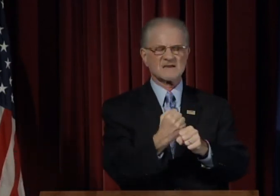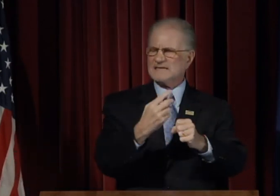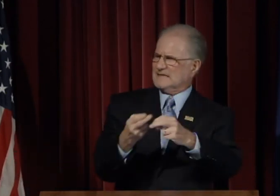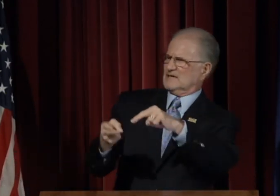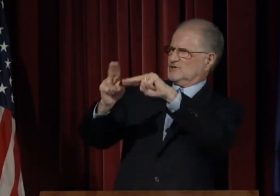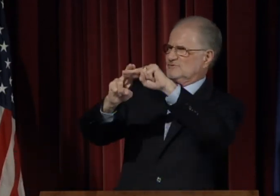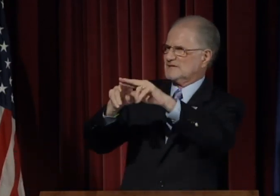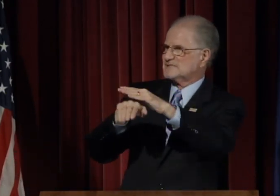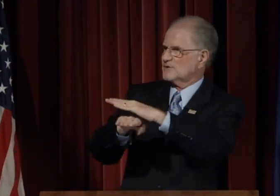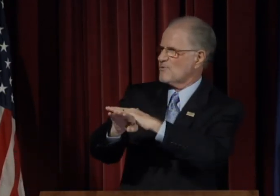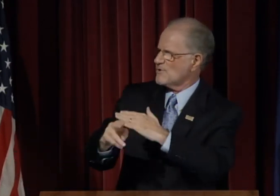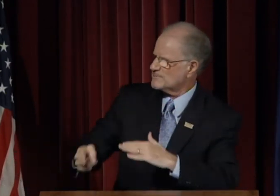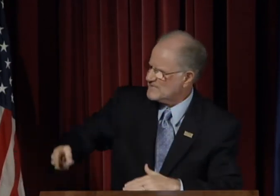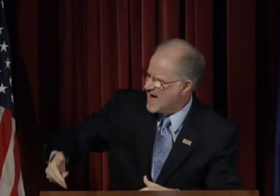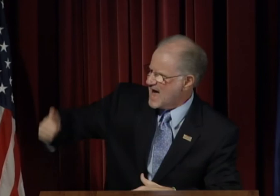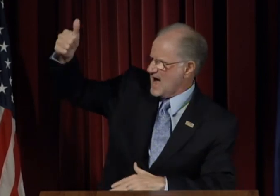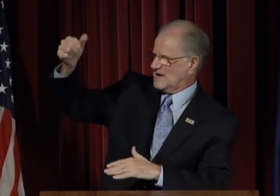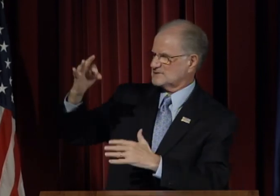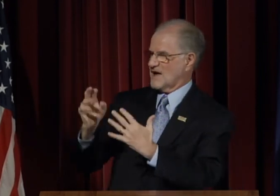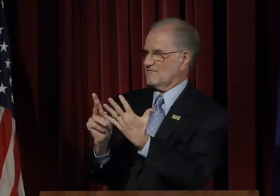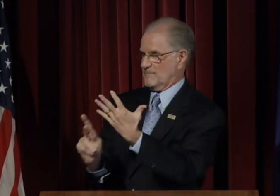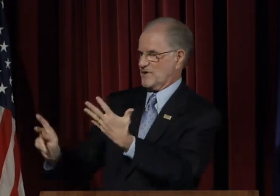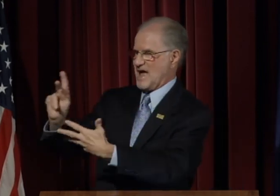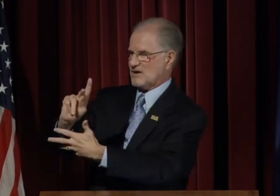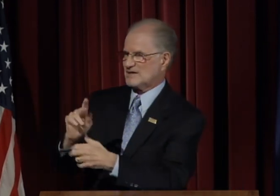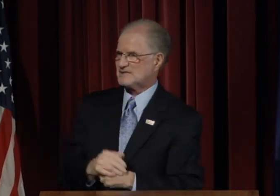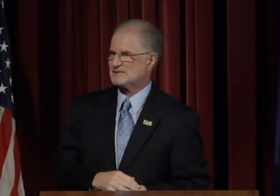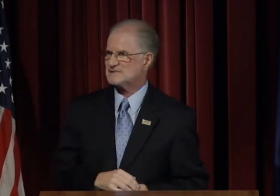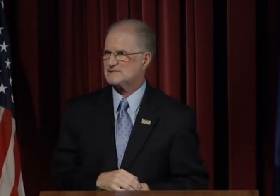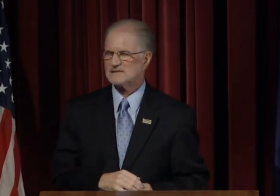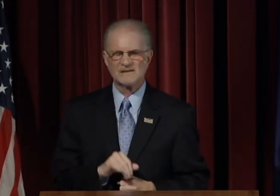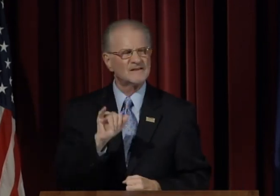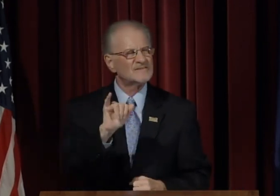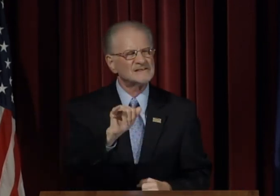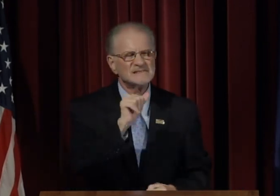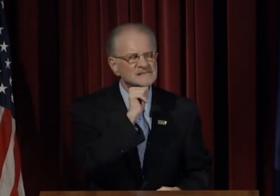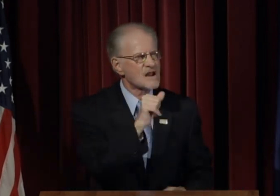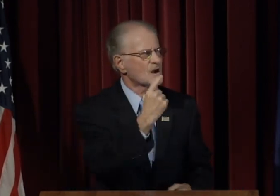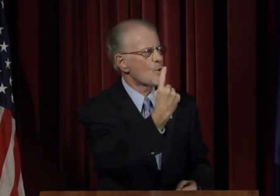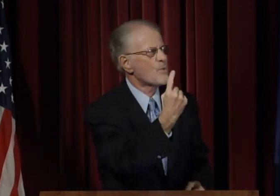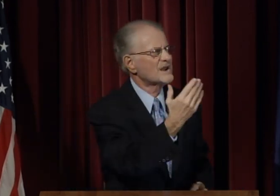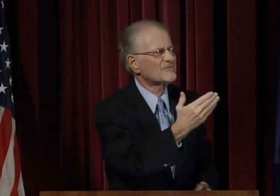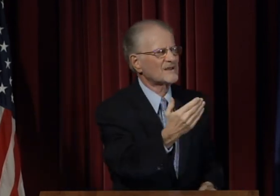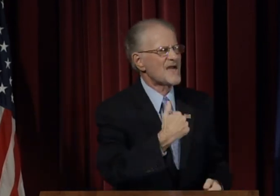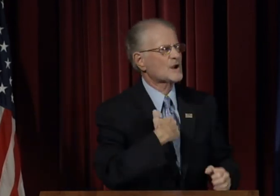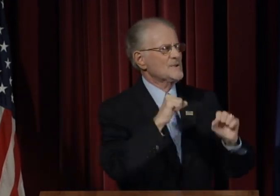and all staff - yes, we ask ALL of you to make increased enrollment the highest of priorities.